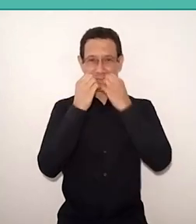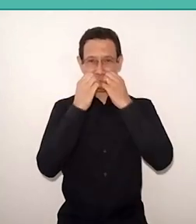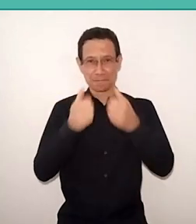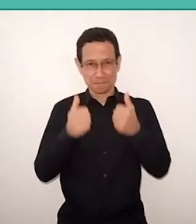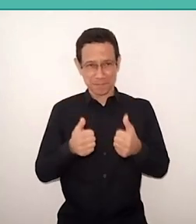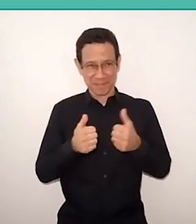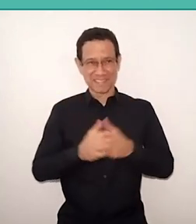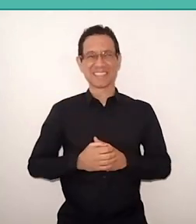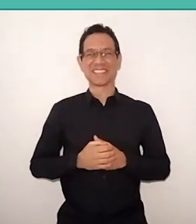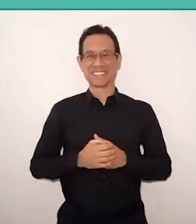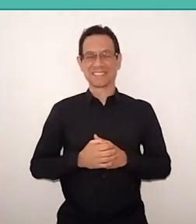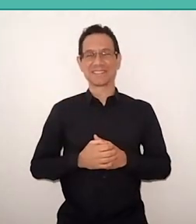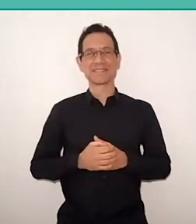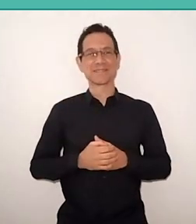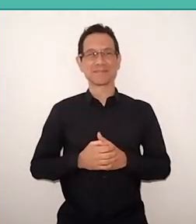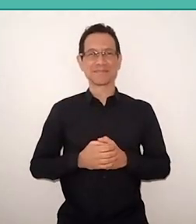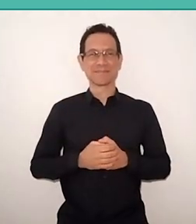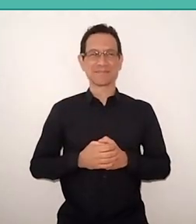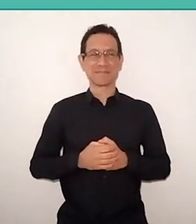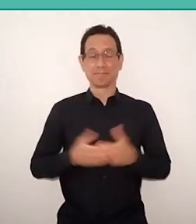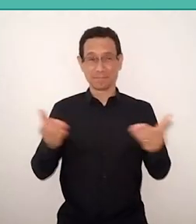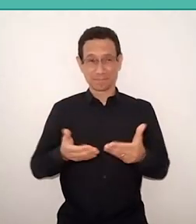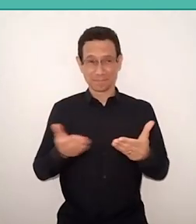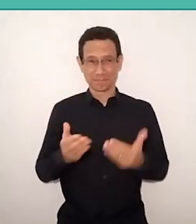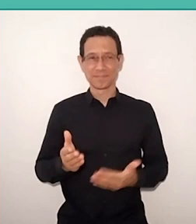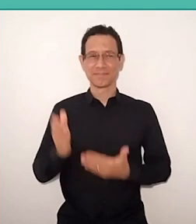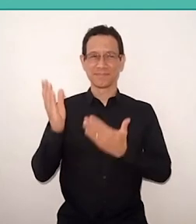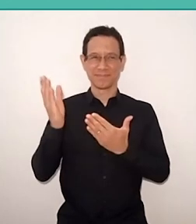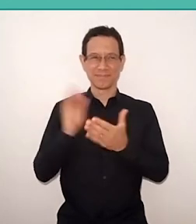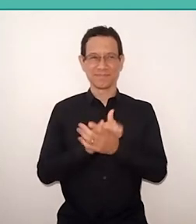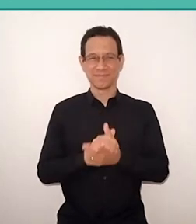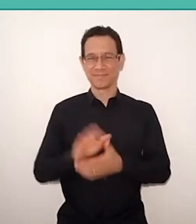I will pass the word now to Bel Santos Mayer,